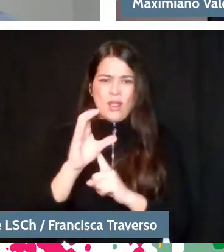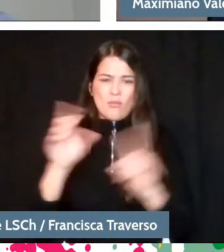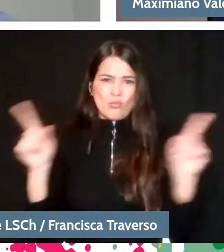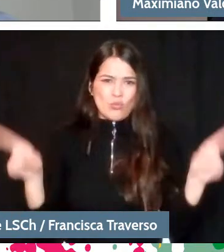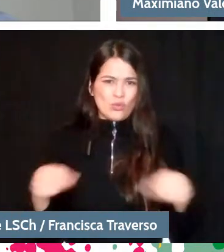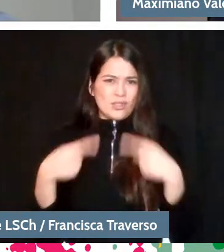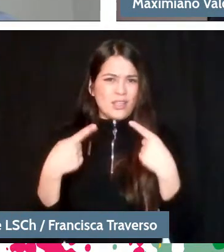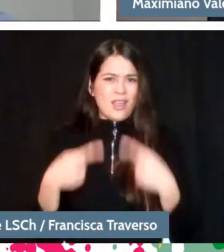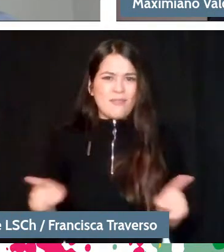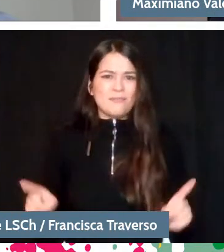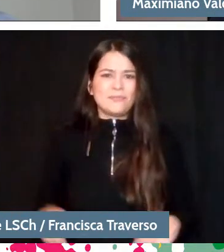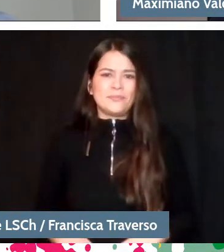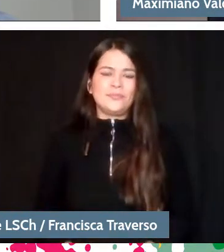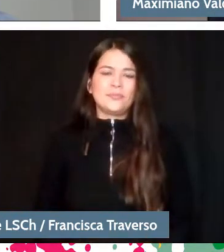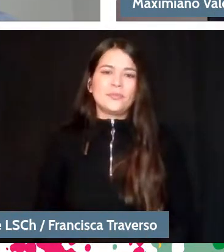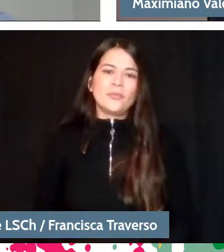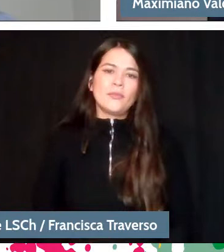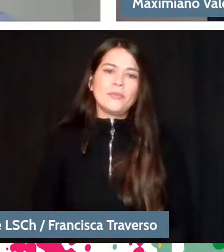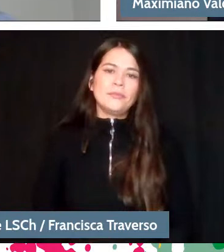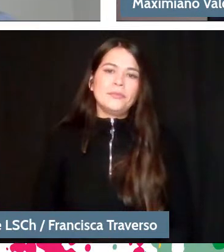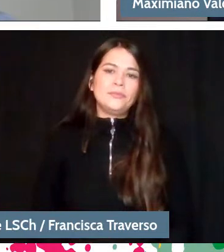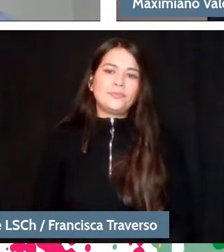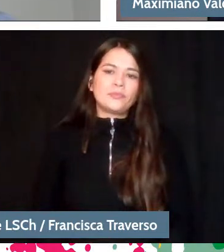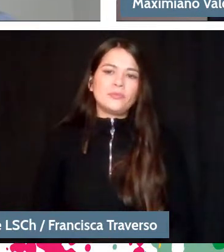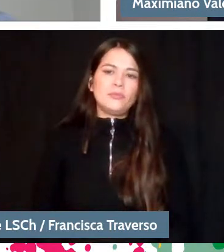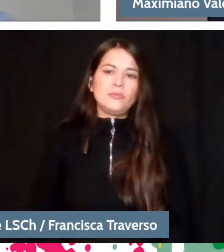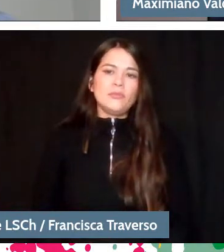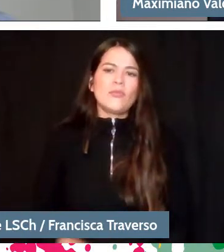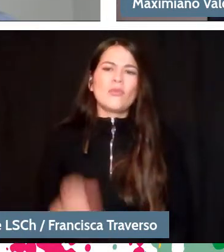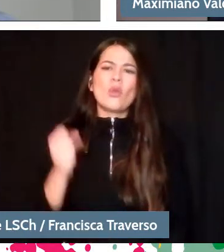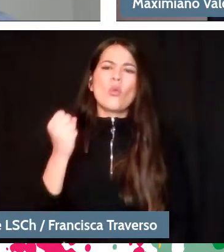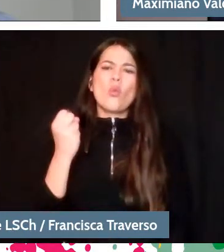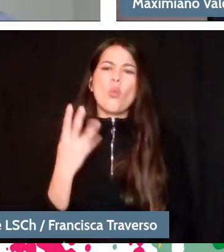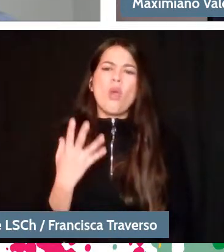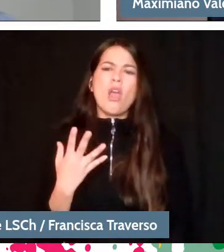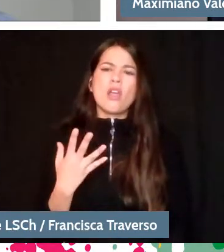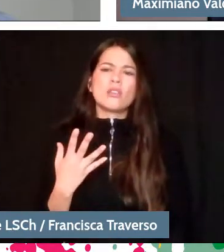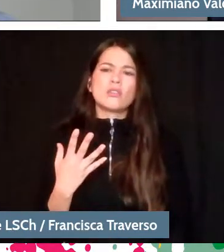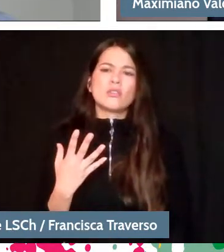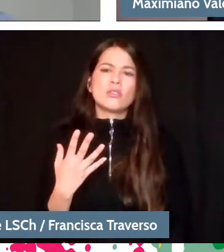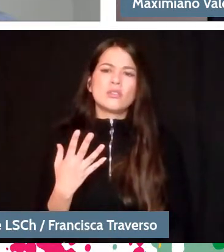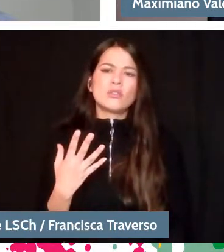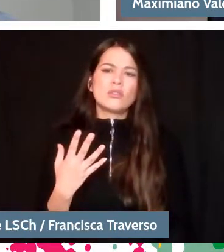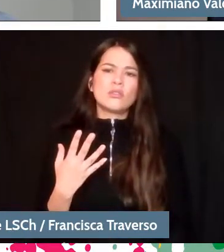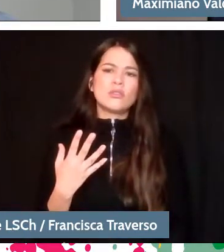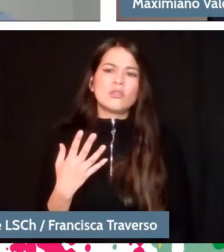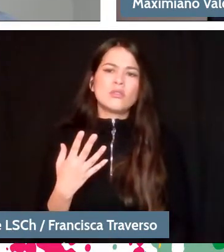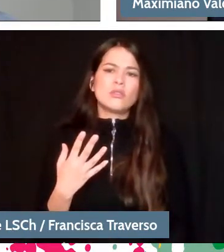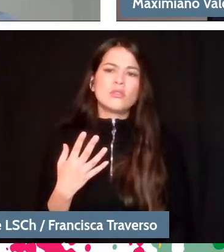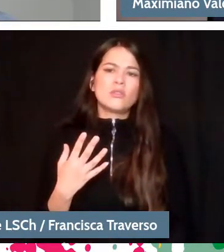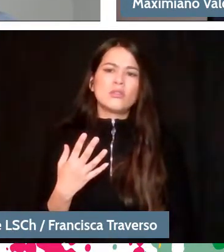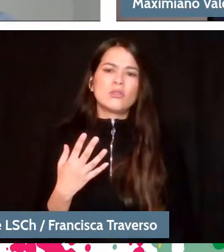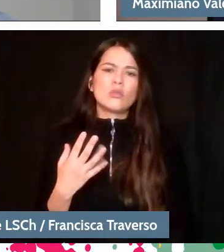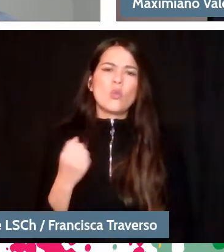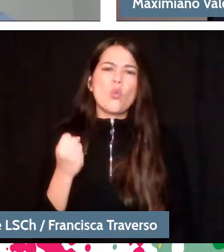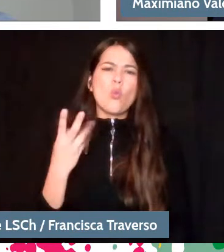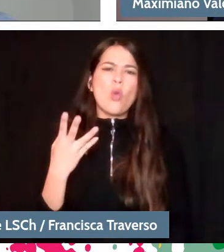How many less educated social groups with fewer resources send their children to study music